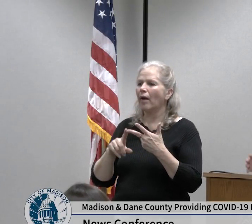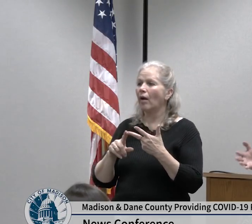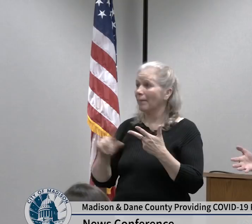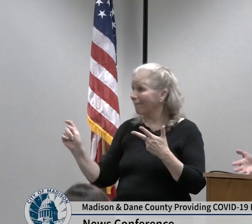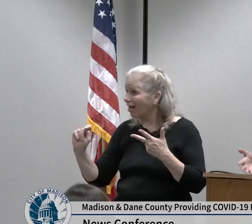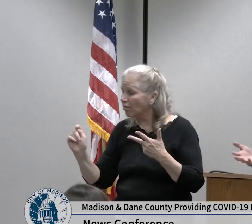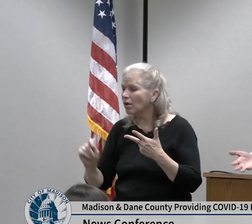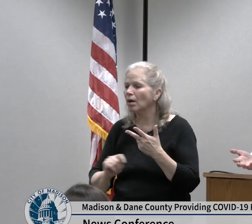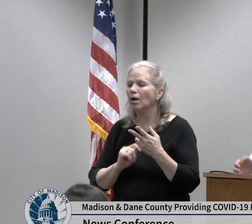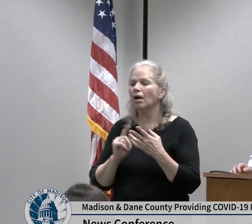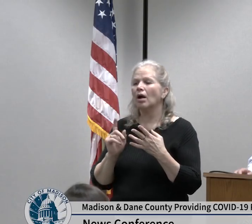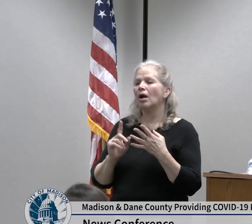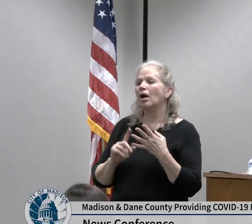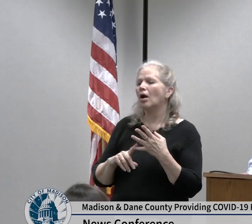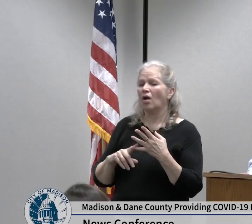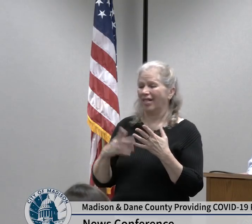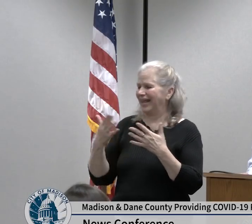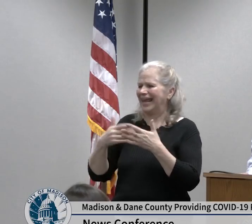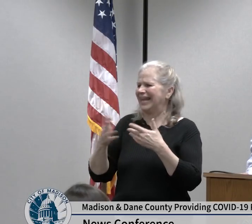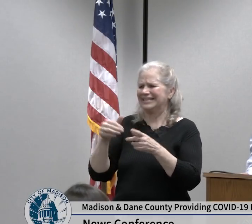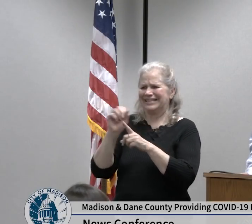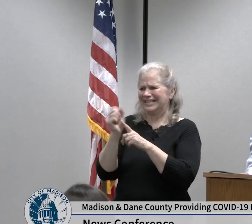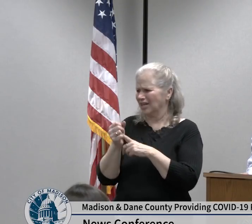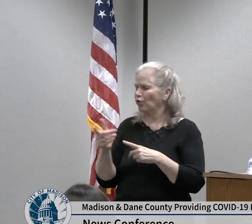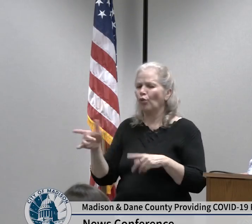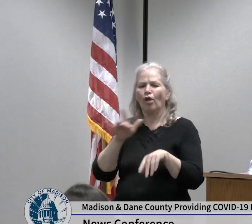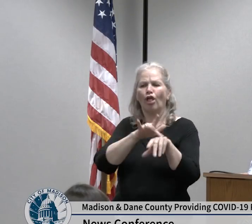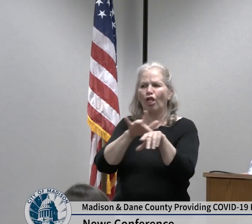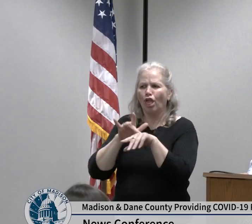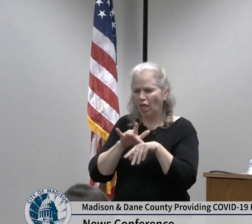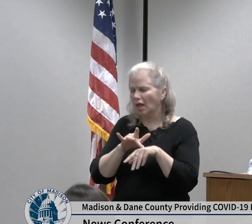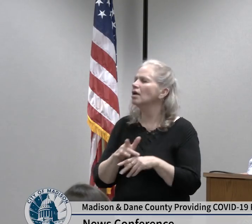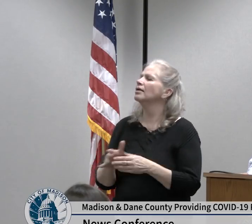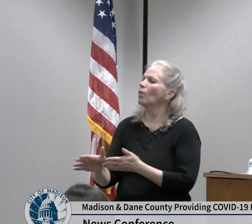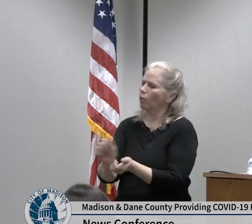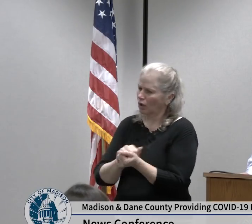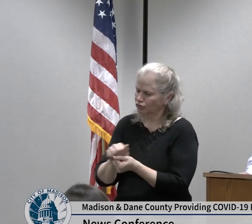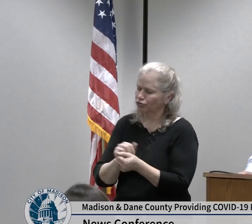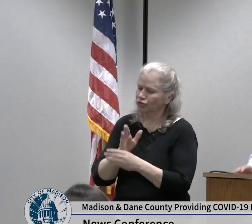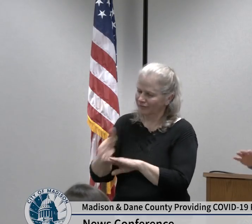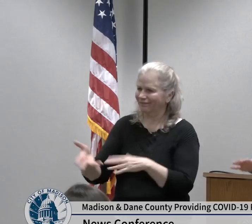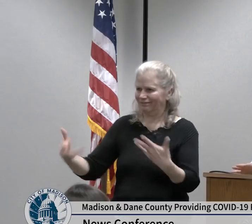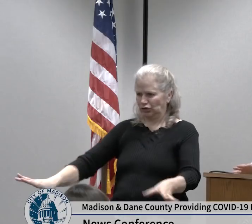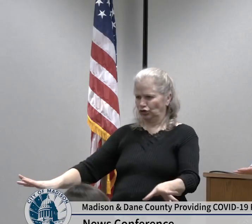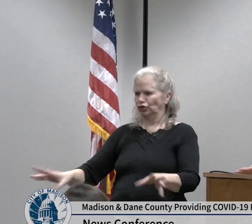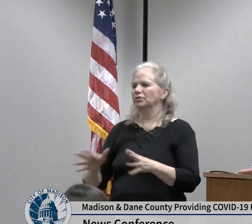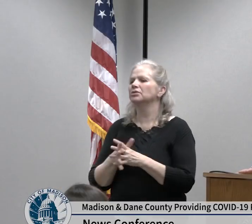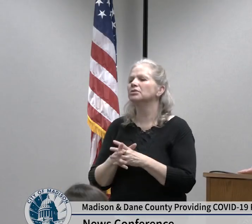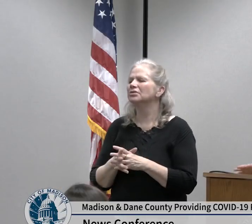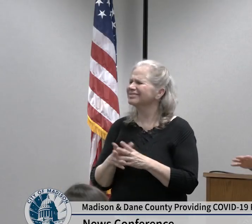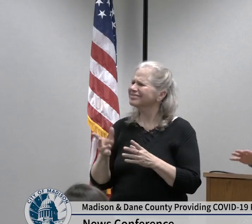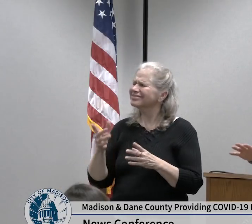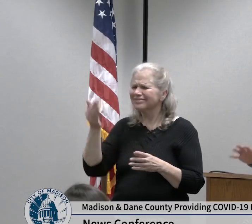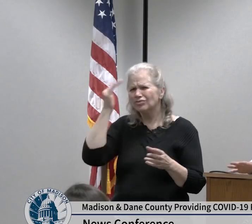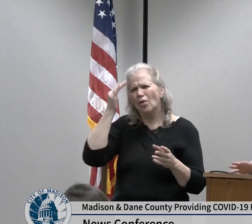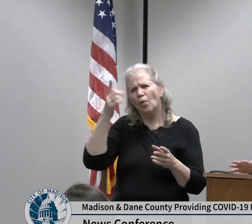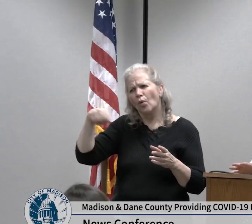all things that are common-sense and easy to remember I think the other things to remember are touching your services and being aware of your cell